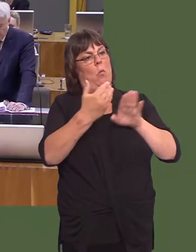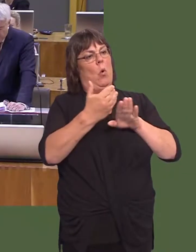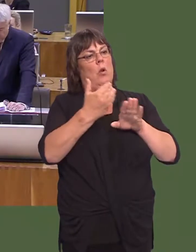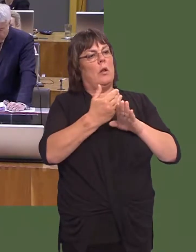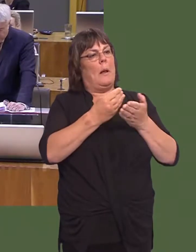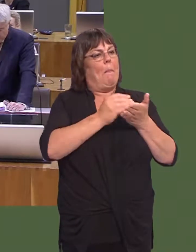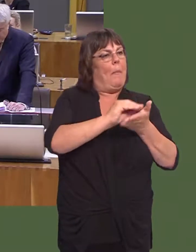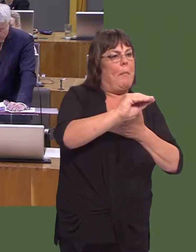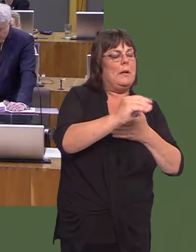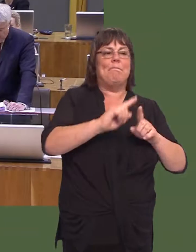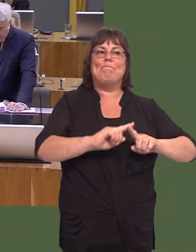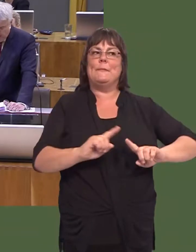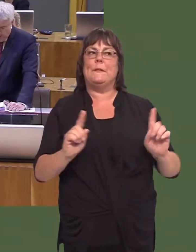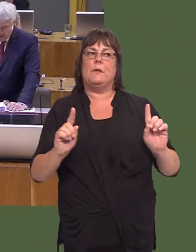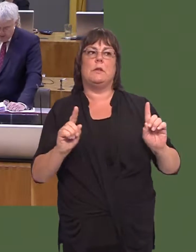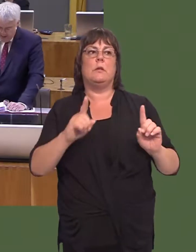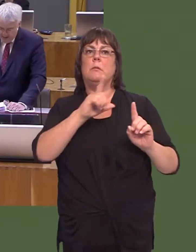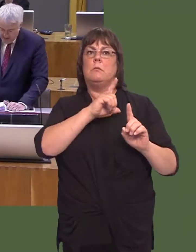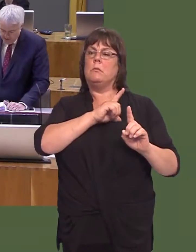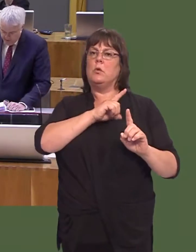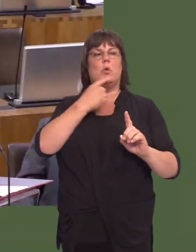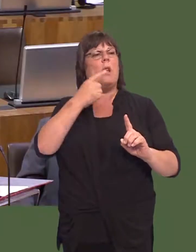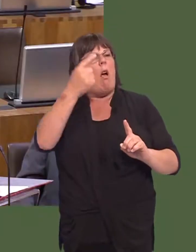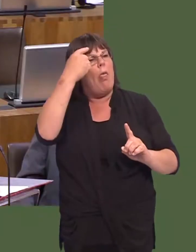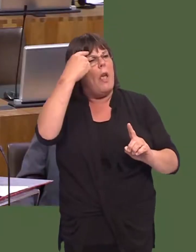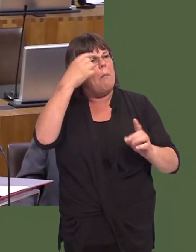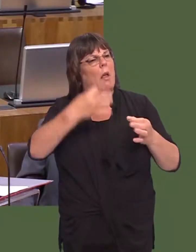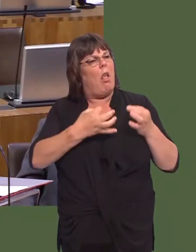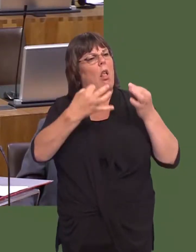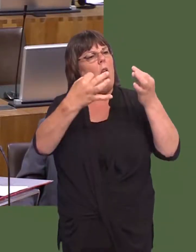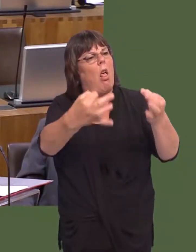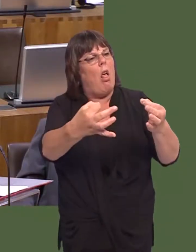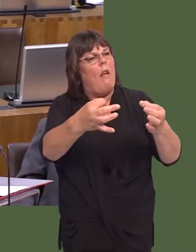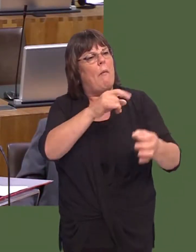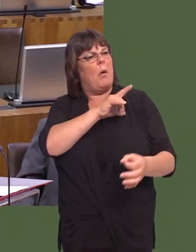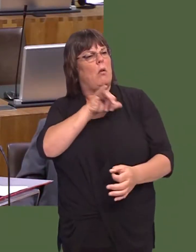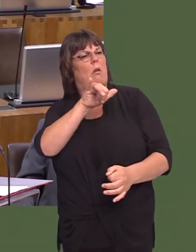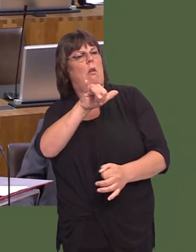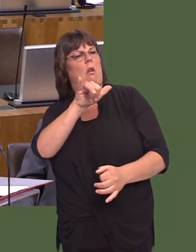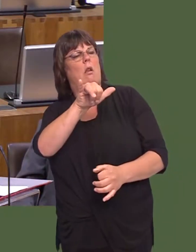a wholly different model. He makes the insinuation that, somehow, this has been pushed back for some insidious reason.